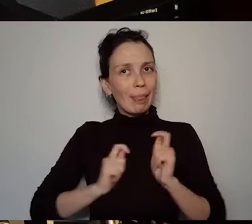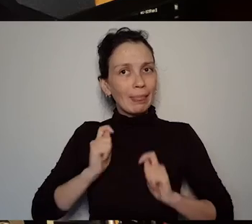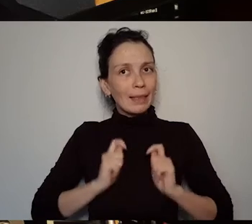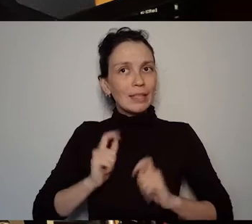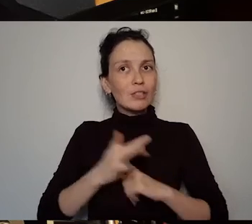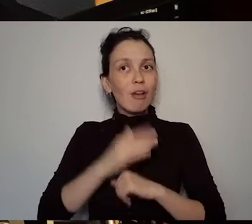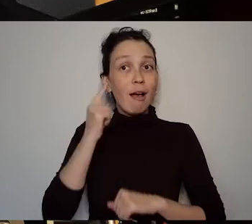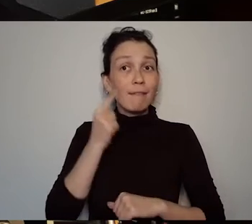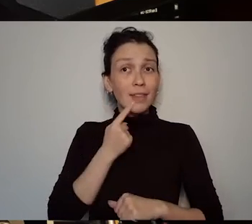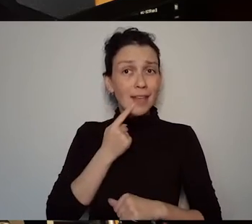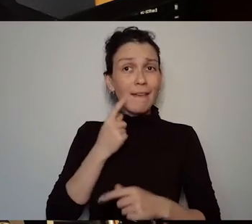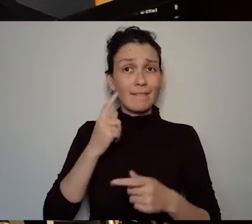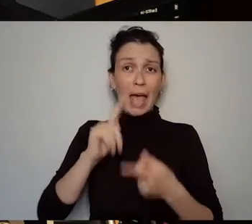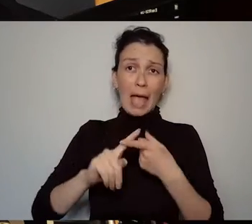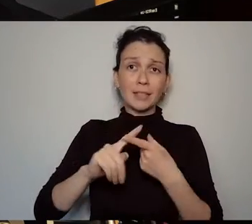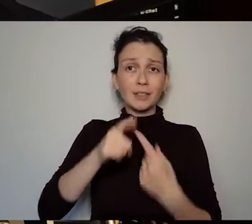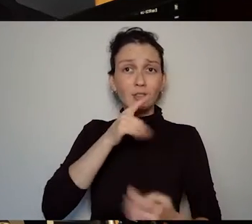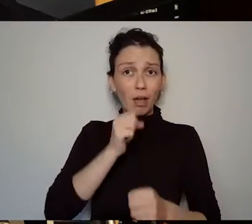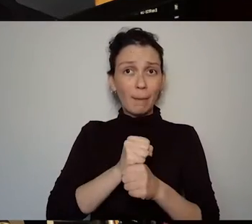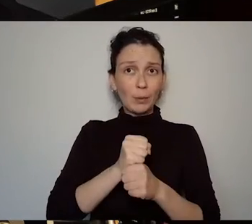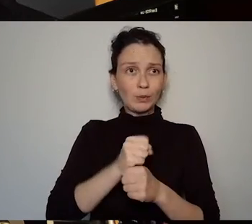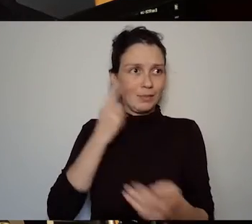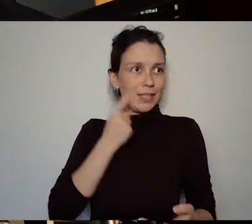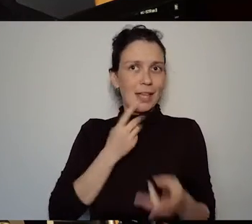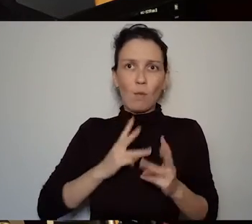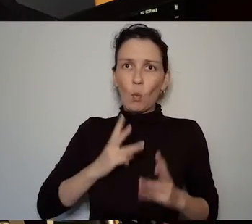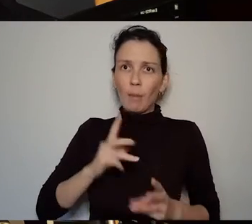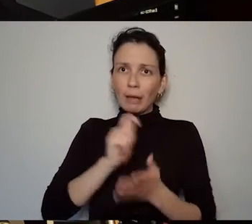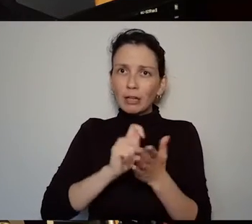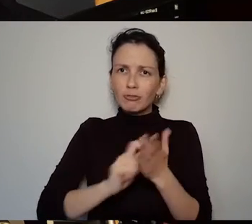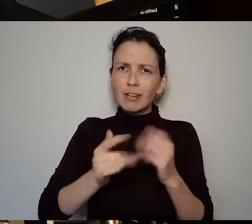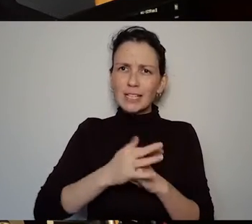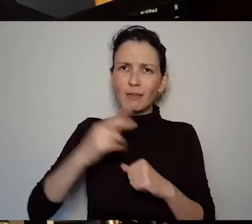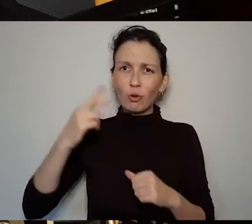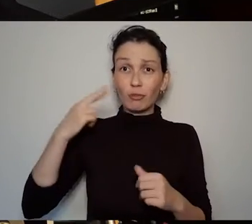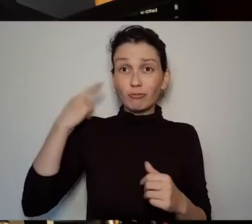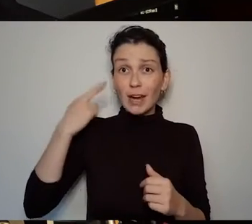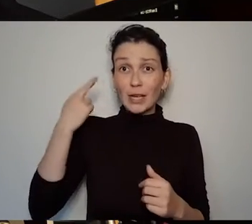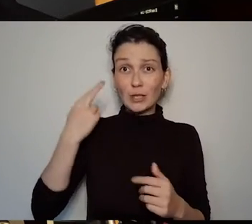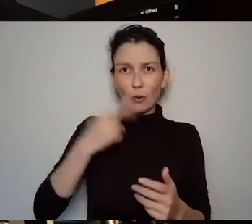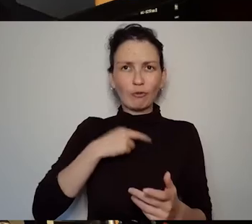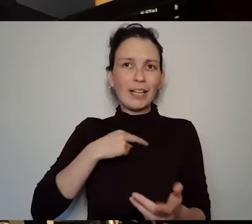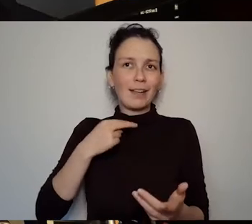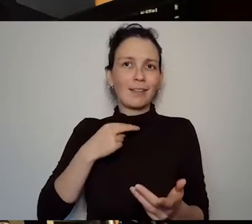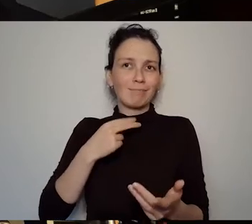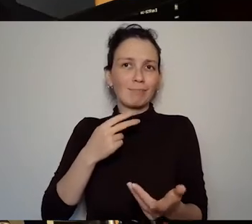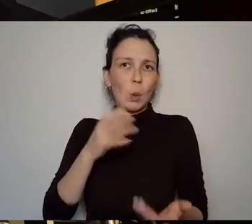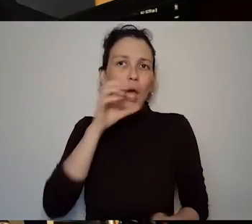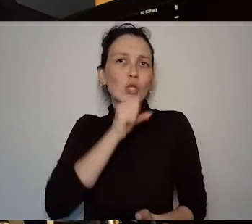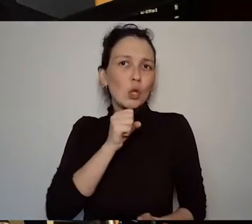writing radio plays which are supposed to be audio media. You mentioned that she wrote a ballet